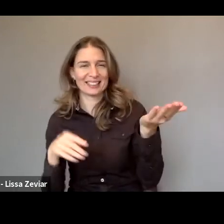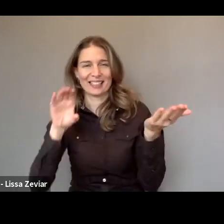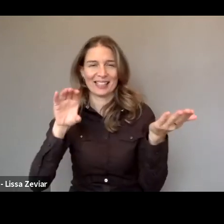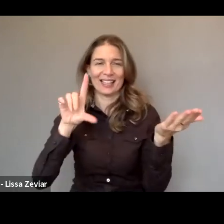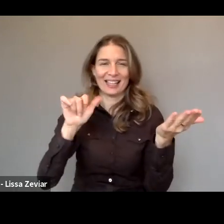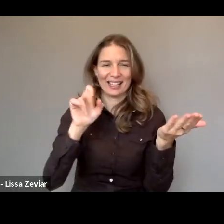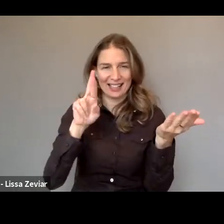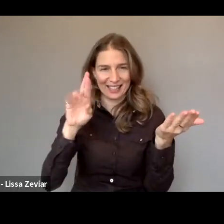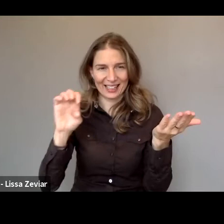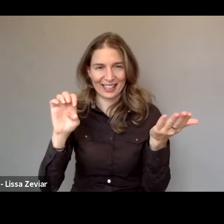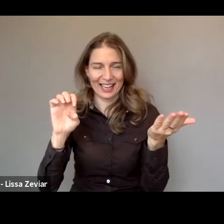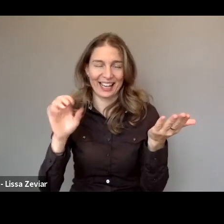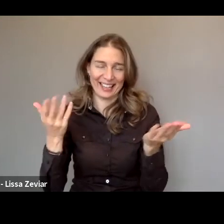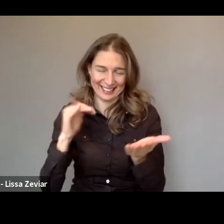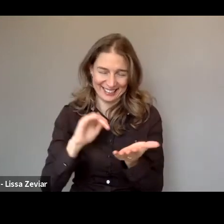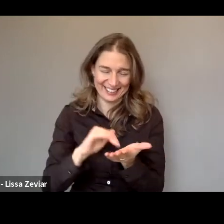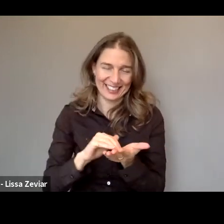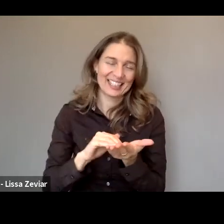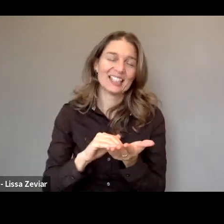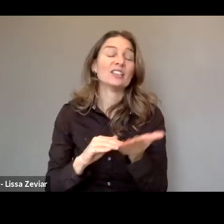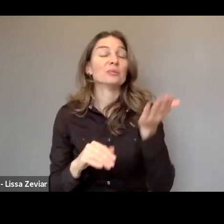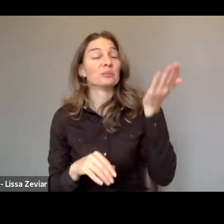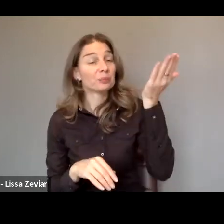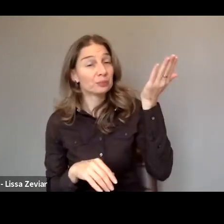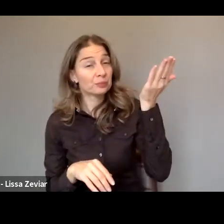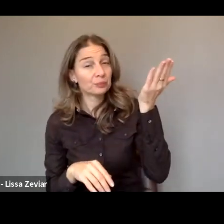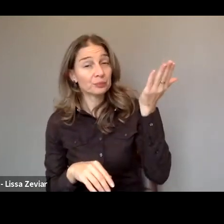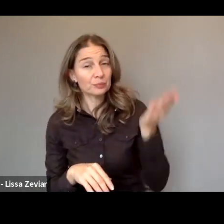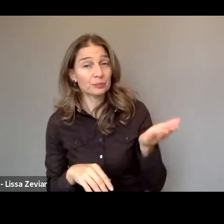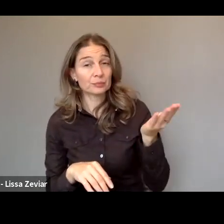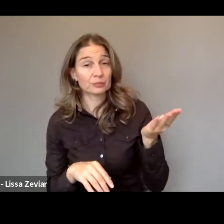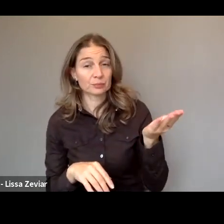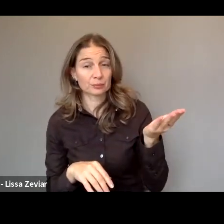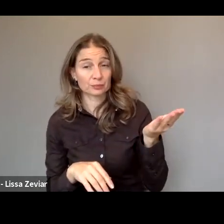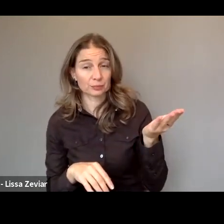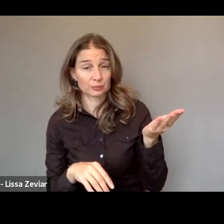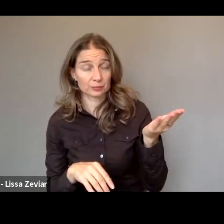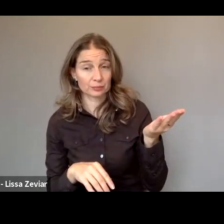Claire Desaint is the co-president of Femmes pour le Dire Femmes pour Agir